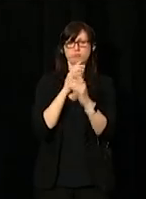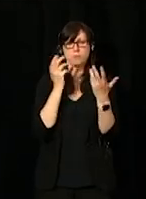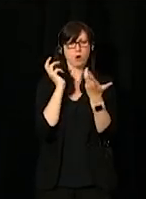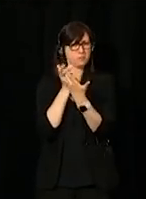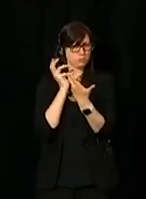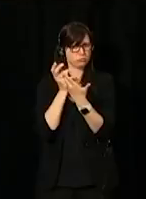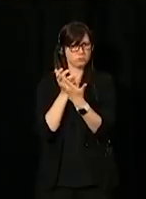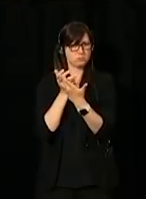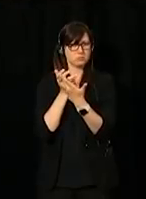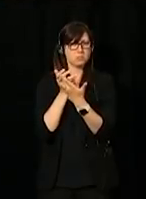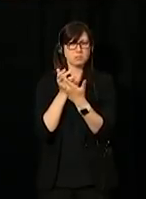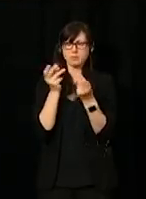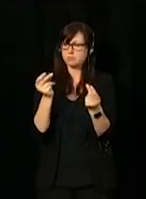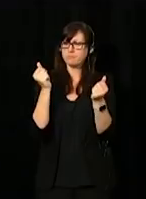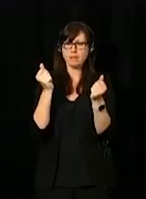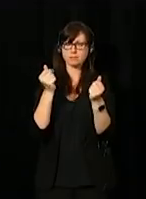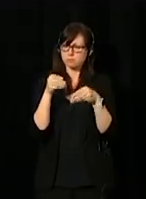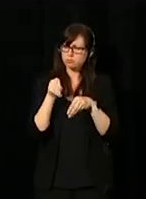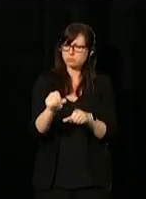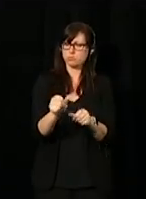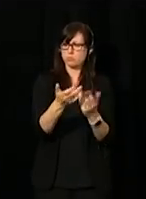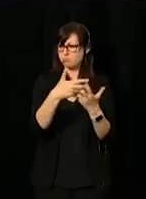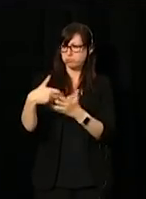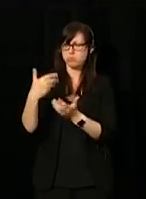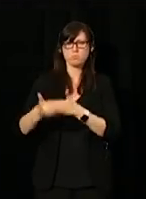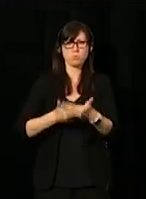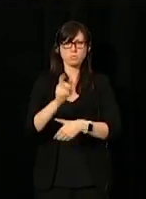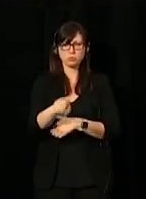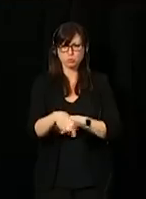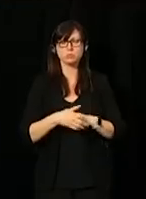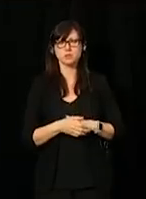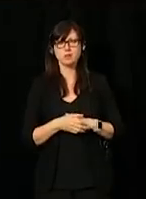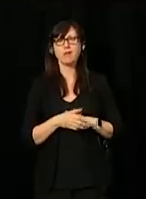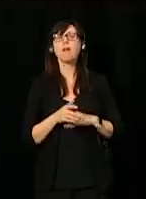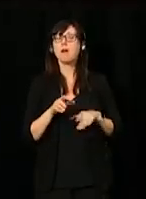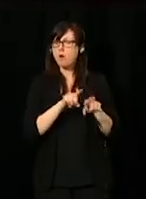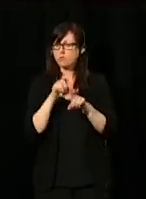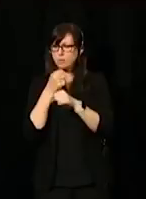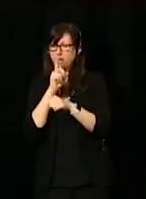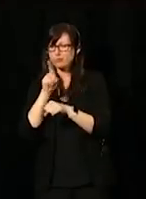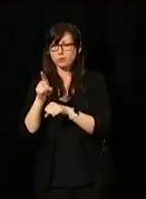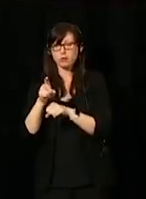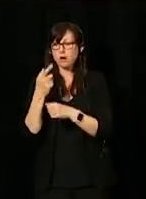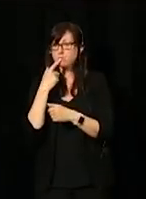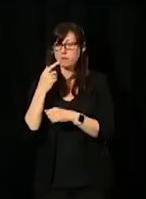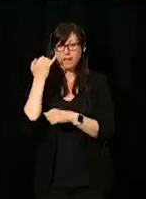but then a streamlined and effective format and ensuring that employees do not have to wait for weeks or months